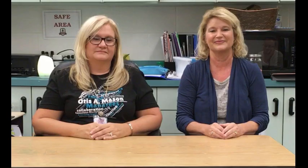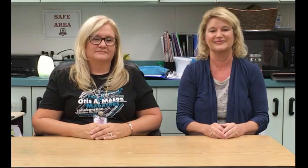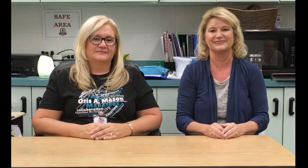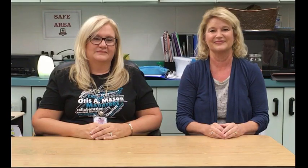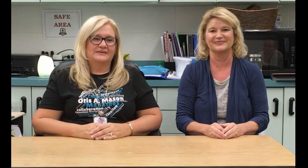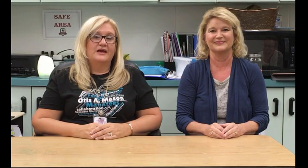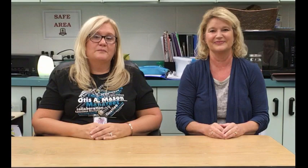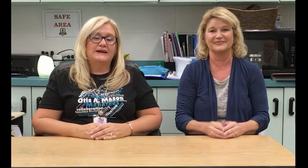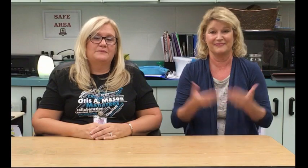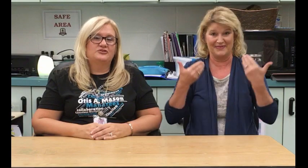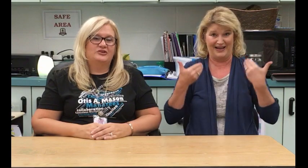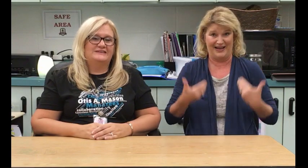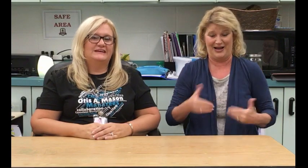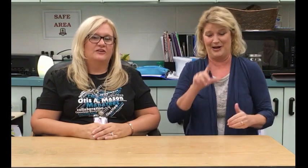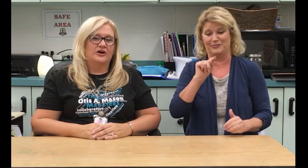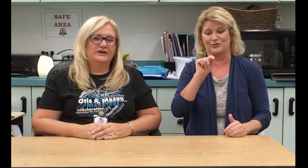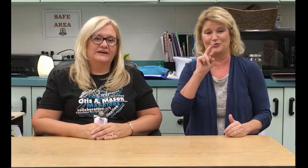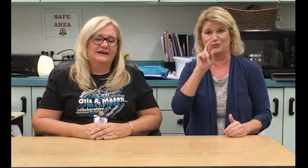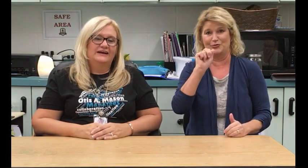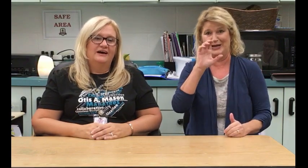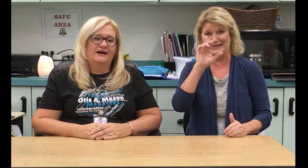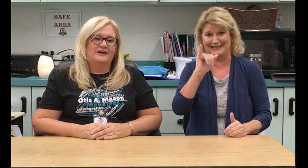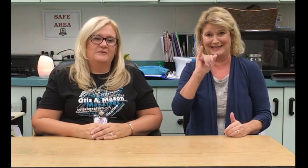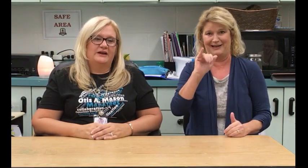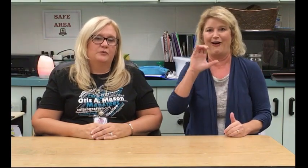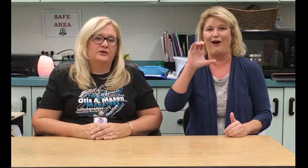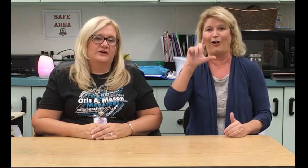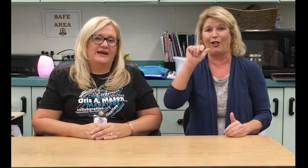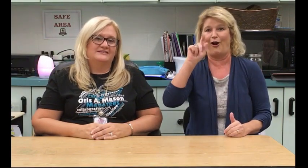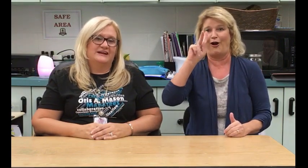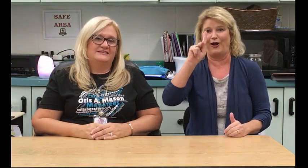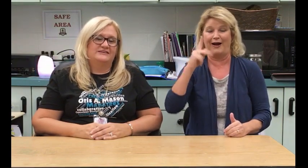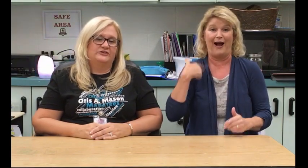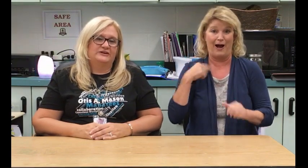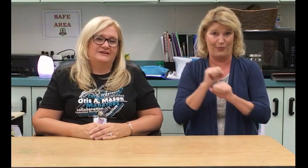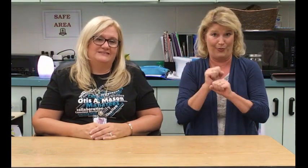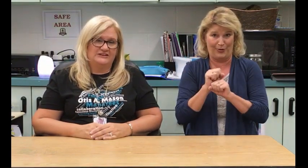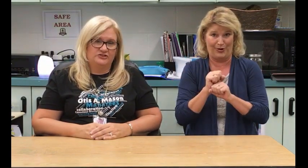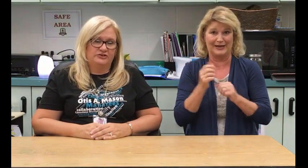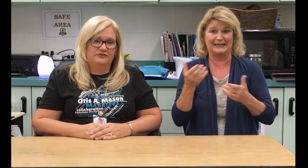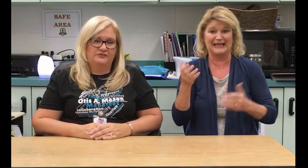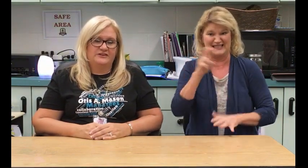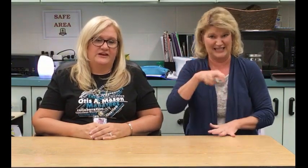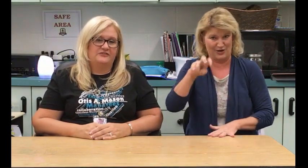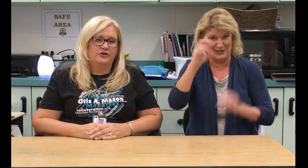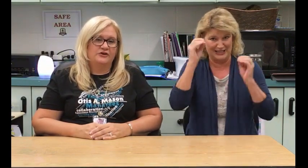My name is Traci Clark. And, I work as an itinerant teacher for the deaf and hard